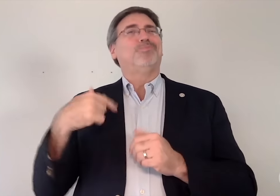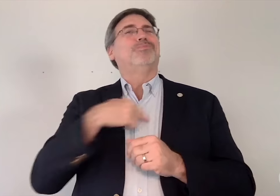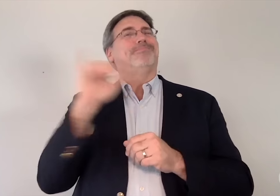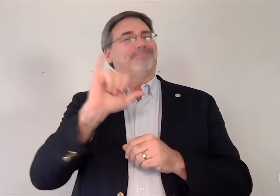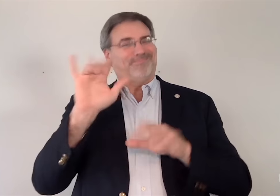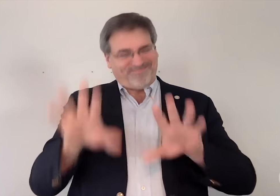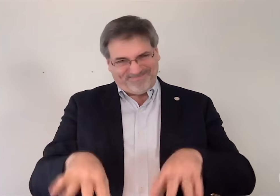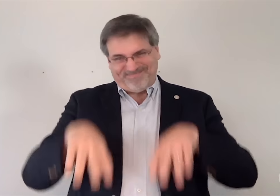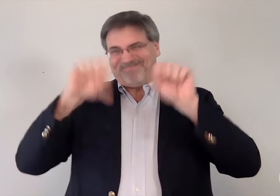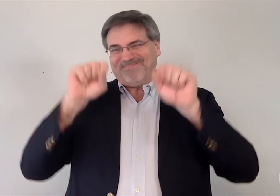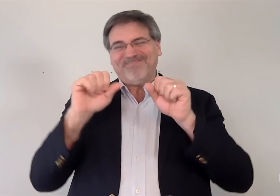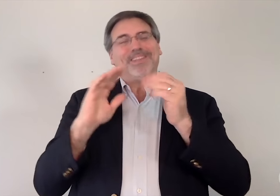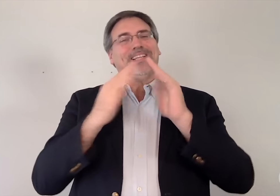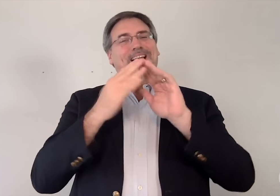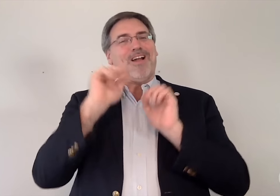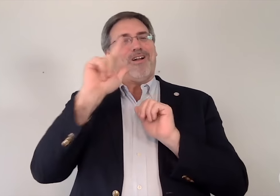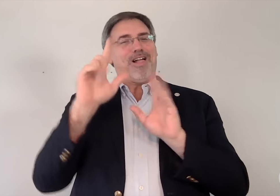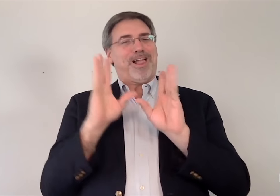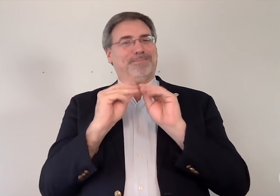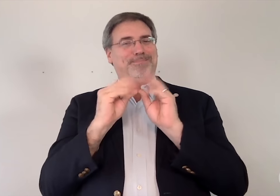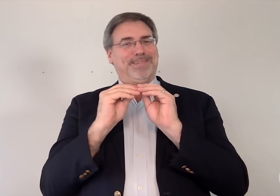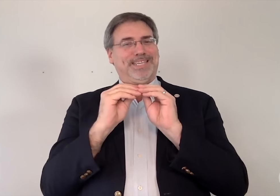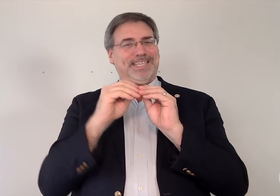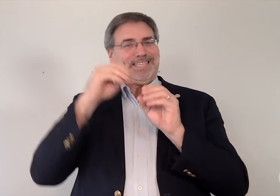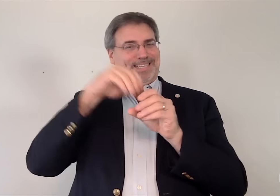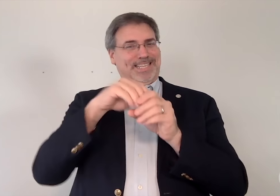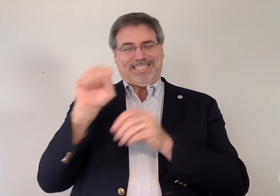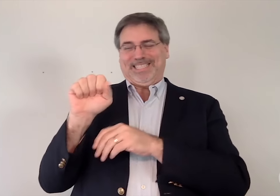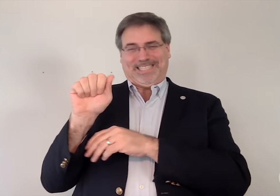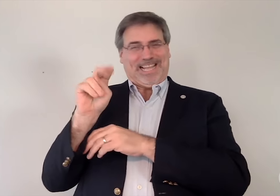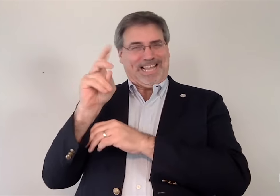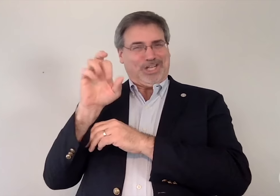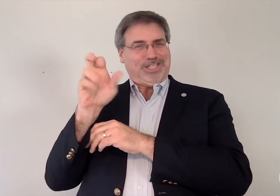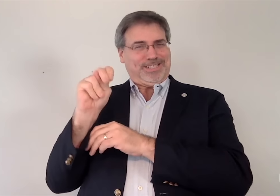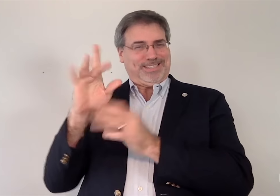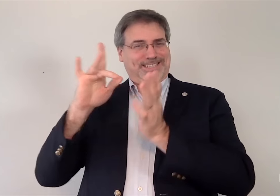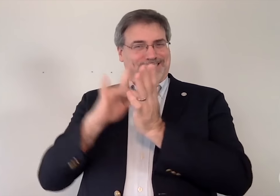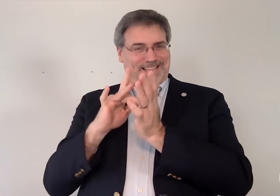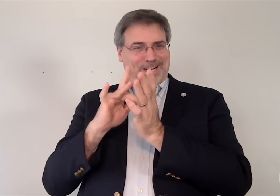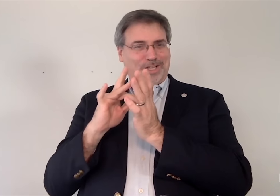We also held a community town hall meeting at the Sanderson Center